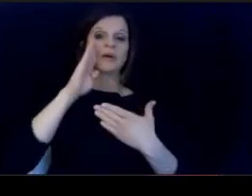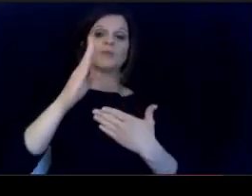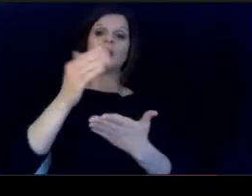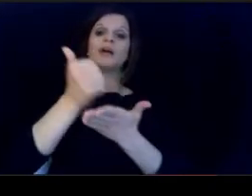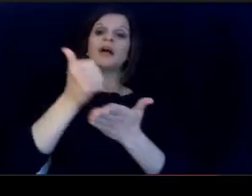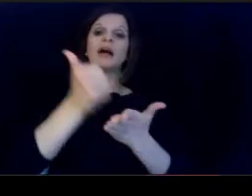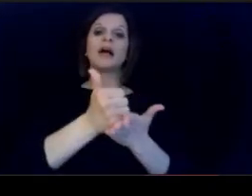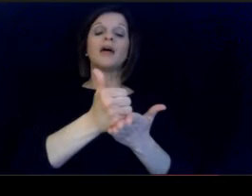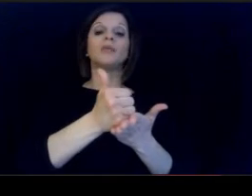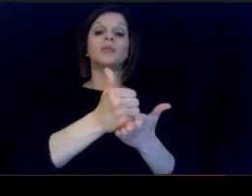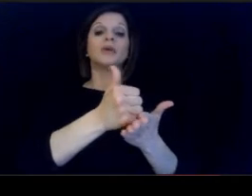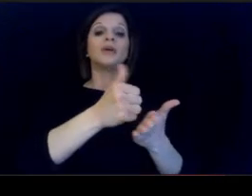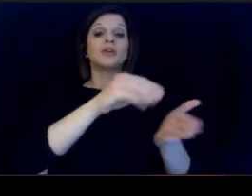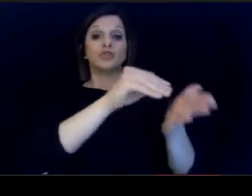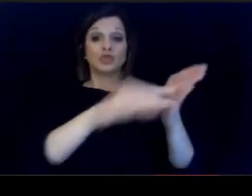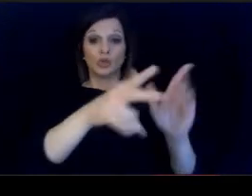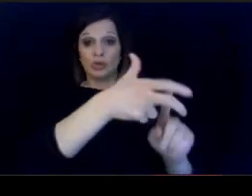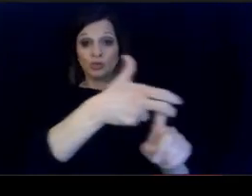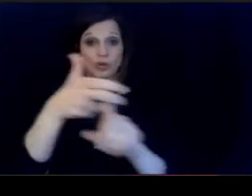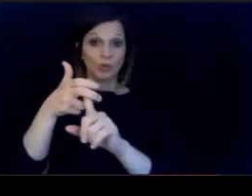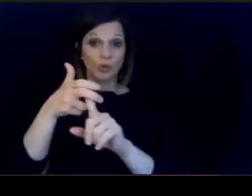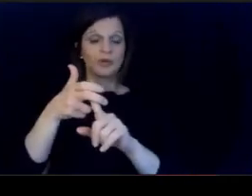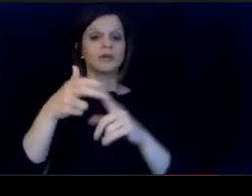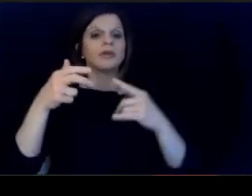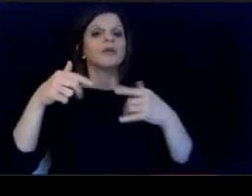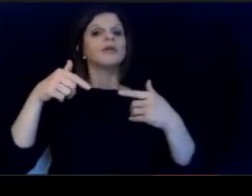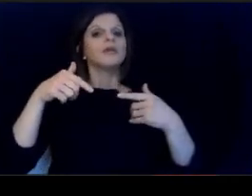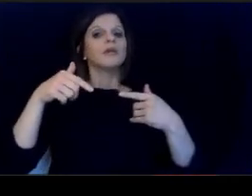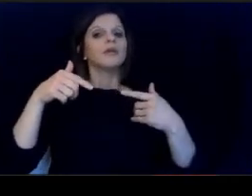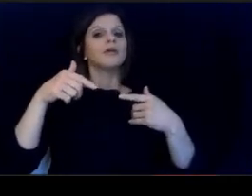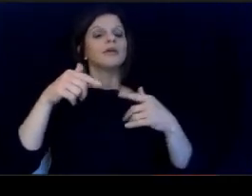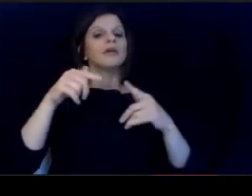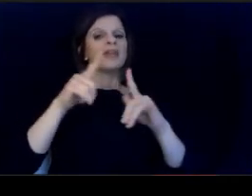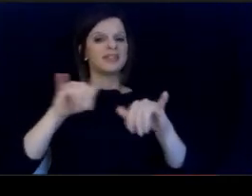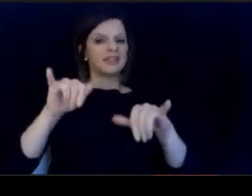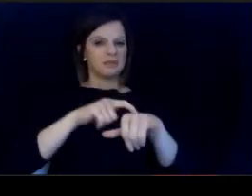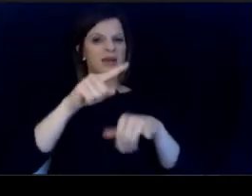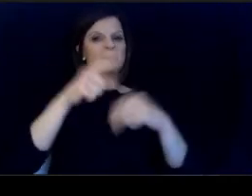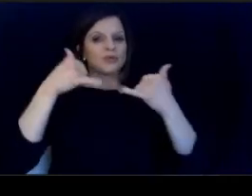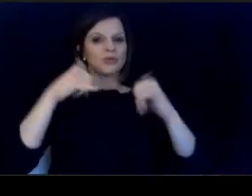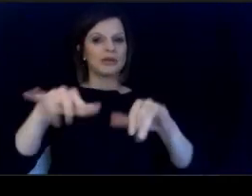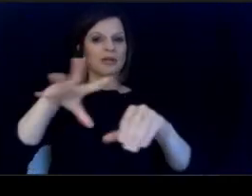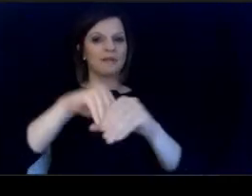will help recruit those students while they're still? in our communities?